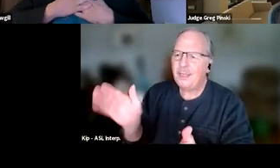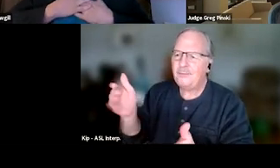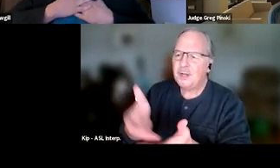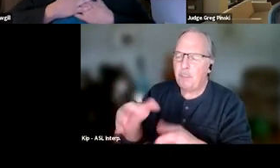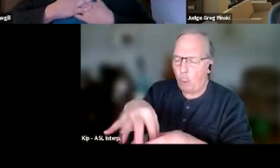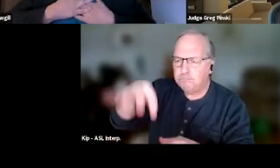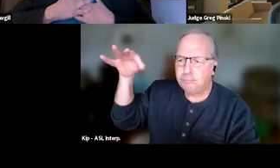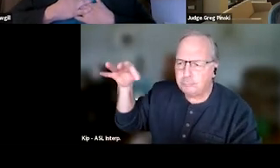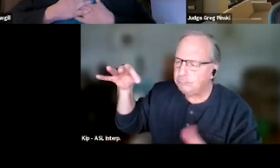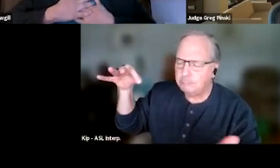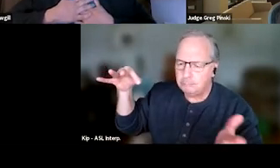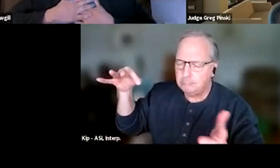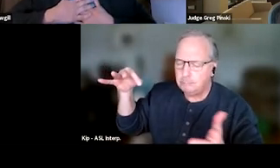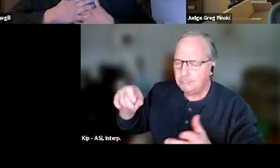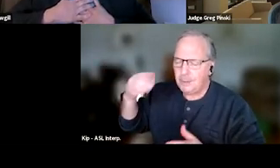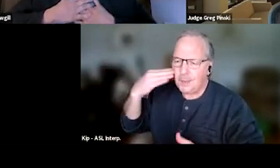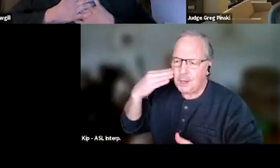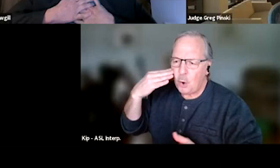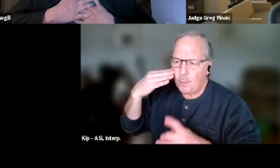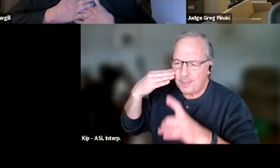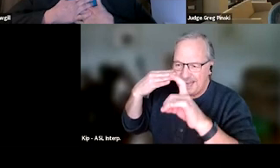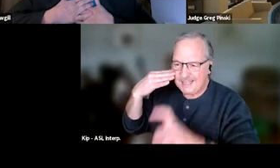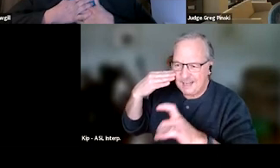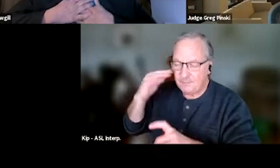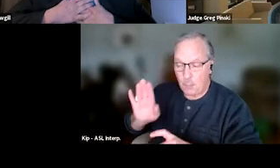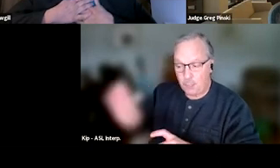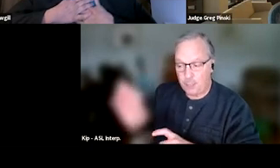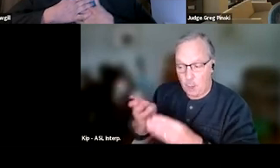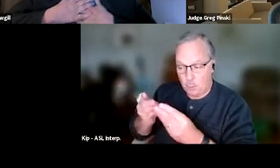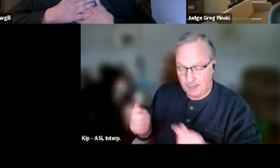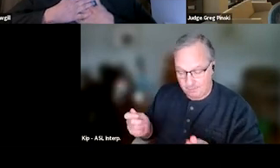because they know that that's what they need for their recovery and they're gonna have a life.